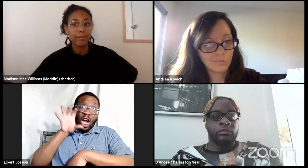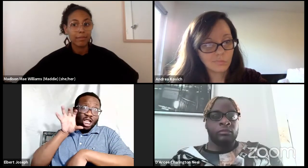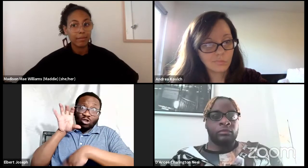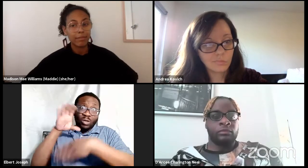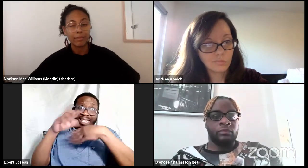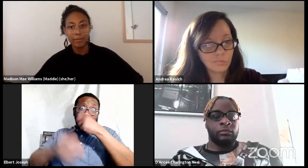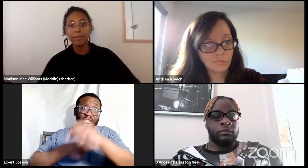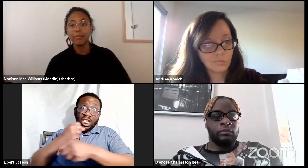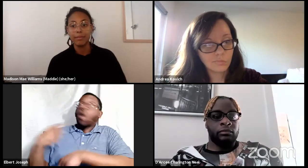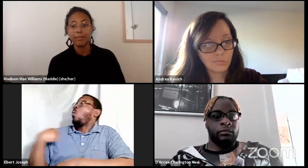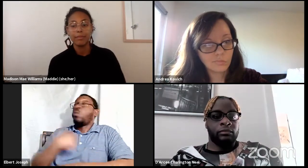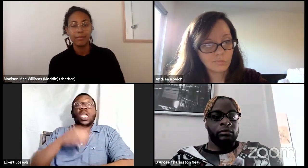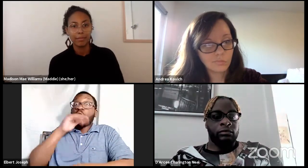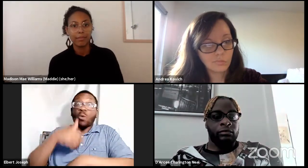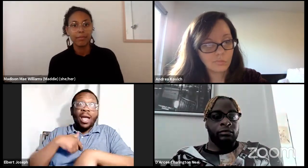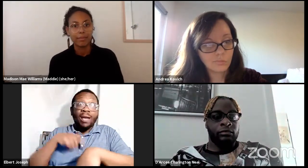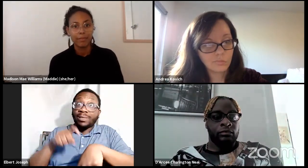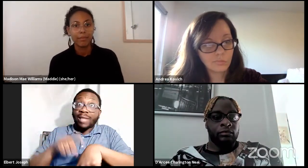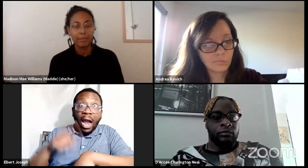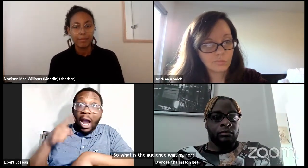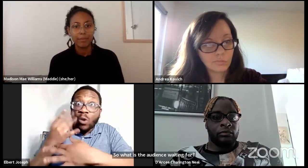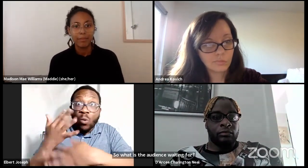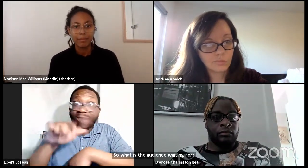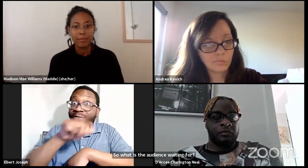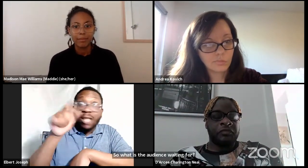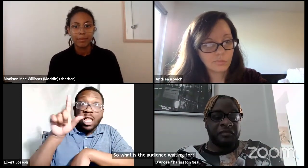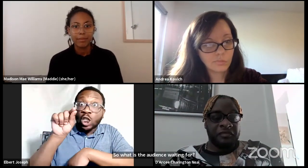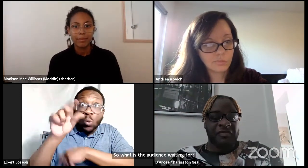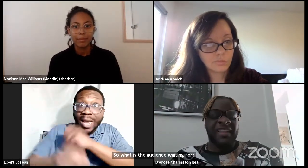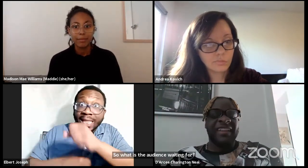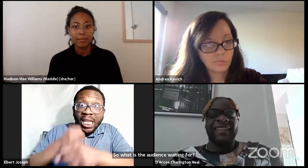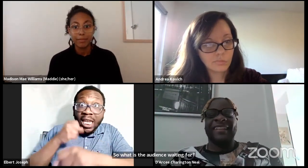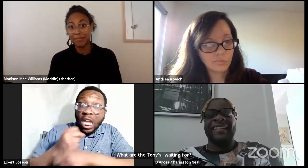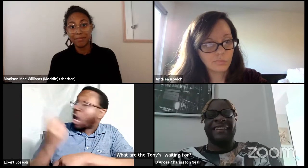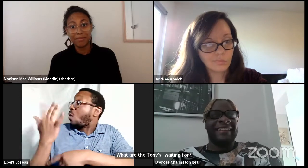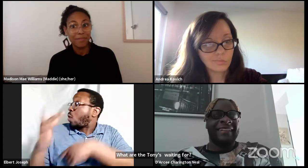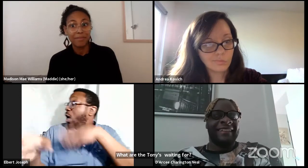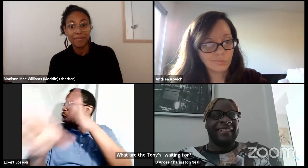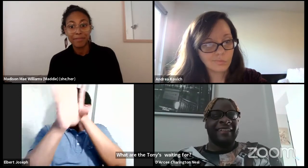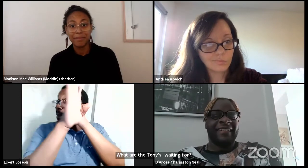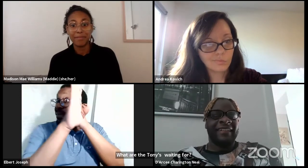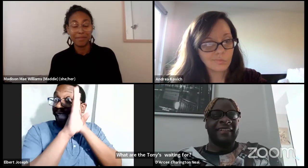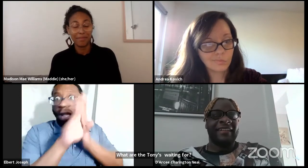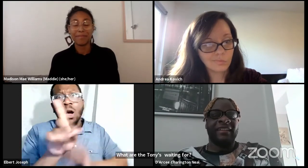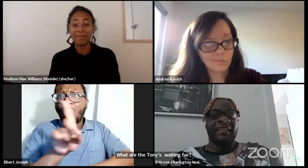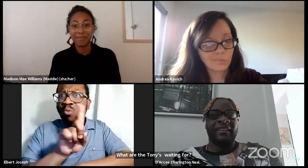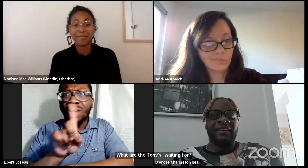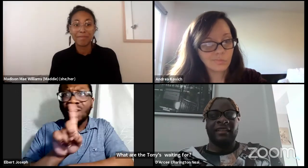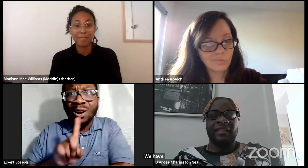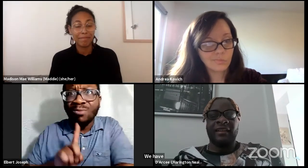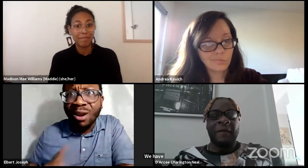Because I mean, we've been here away for over 400 years and are we supposed to be waiting for another 20 years?